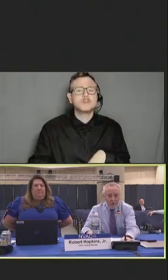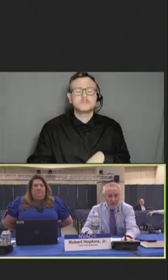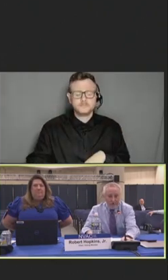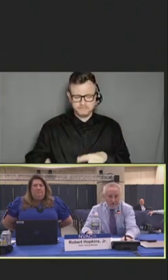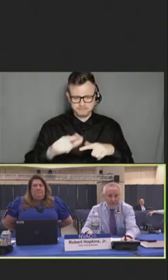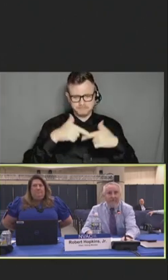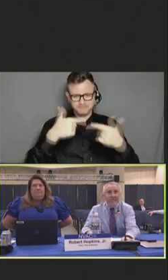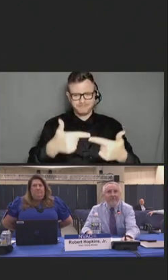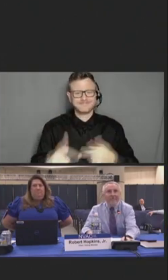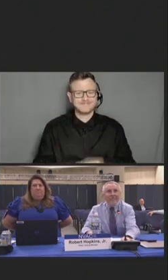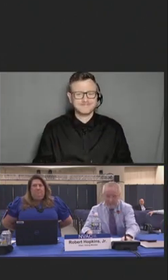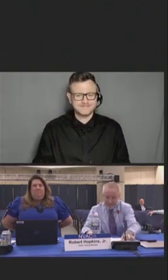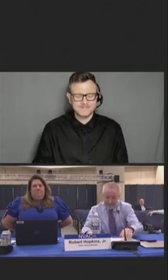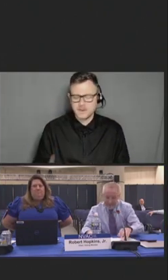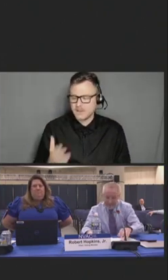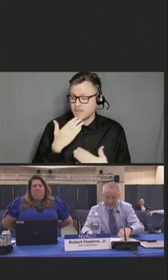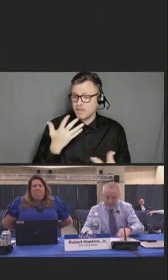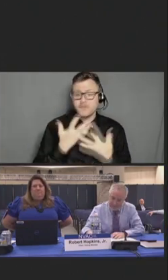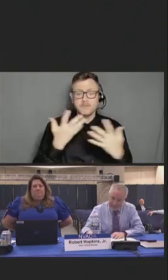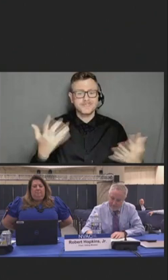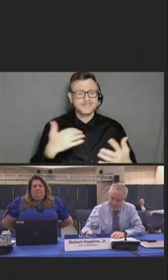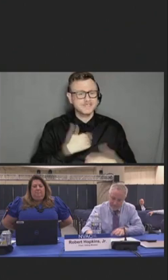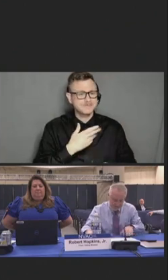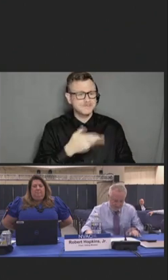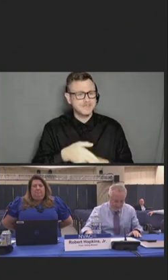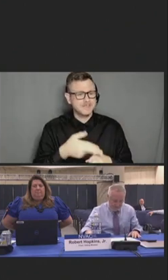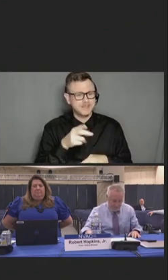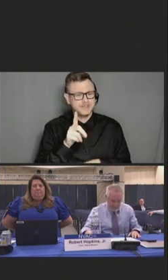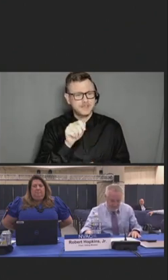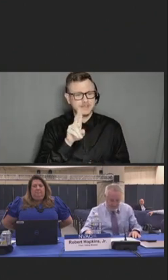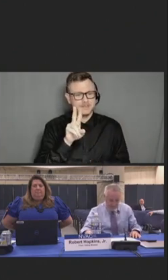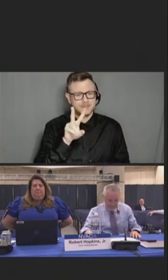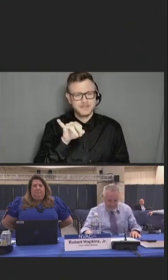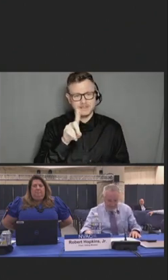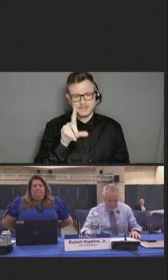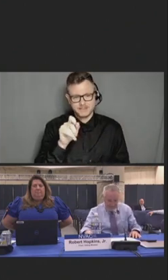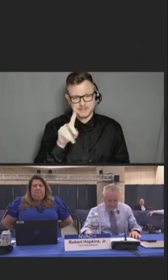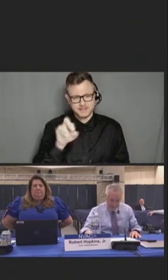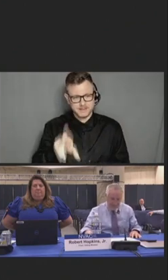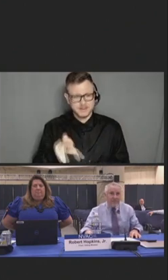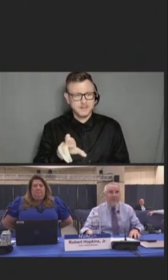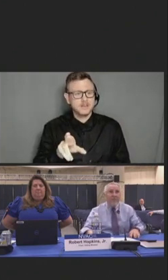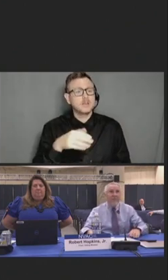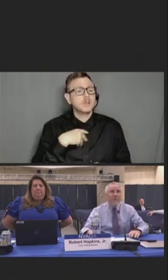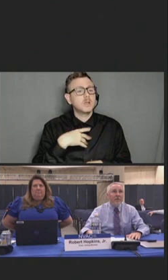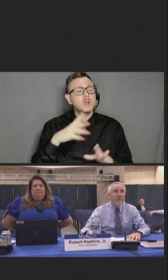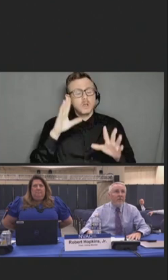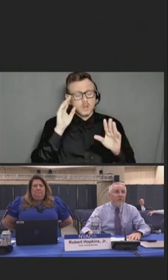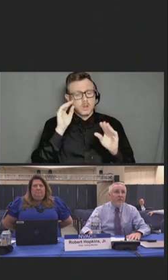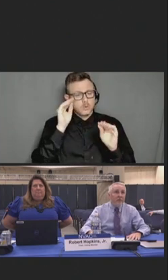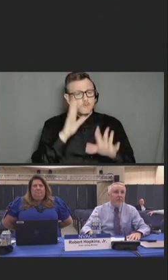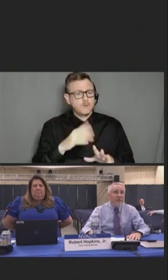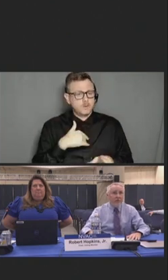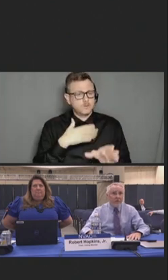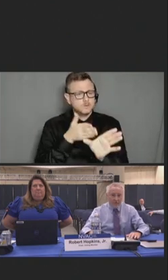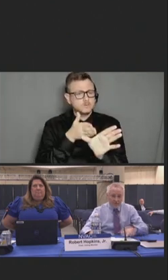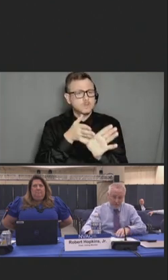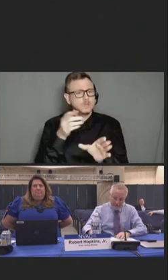David Sattler: Thank you very much. Good afternoon. My name is David Sattler and I'm a professor of psychology at Western Washington University.